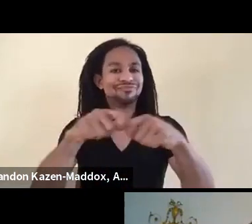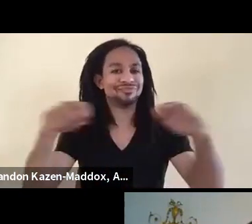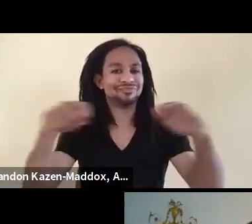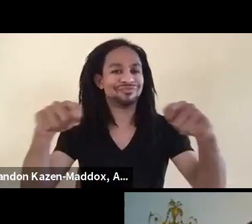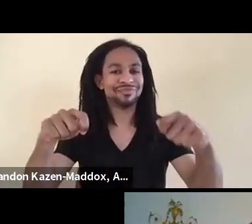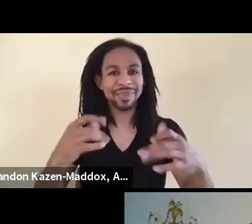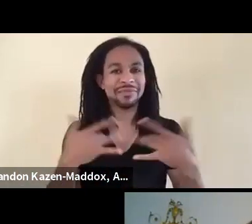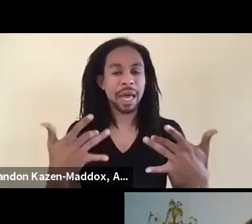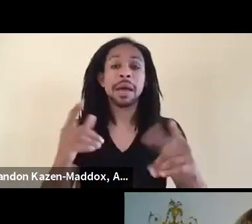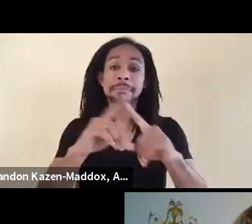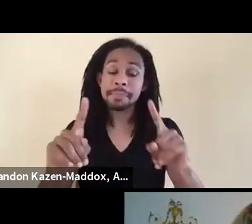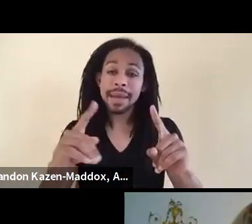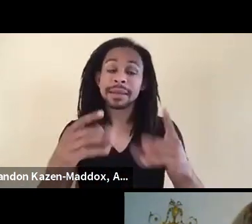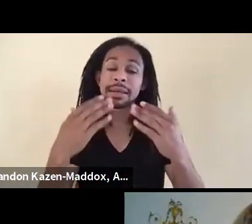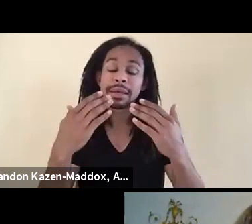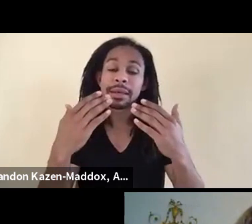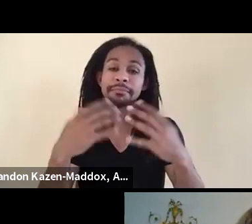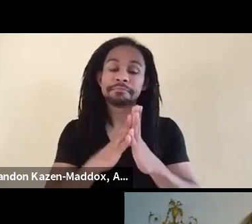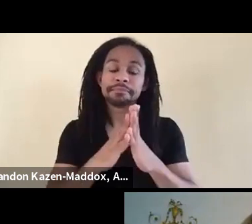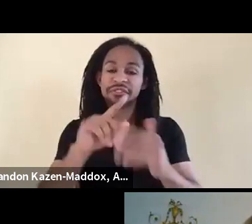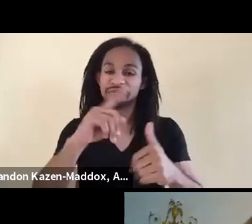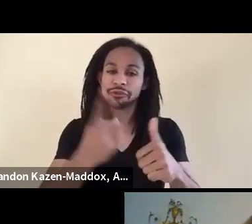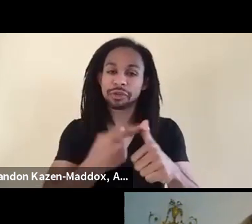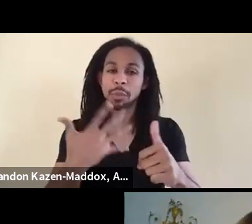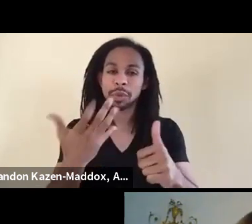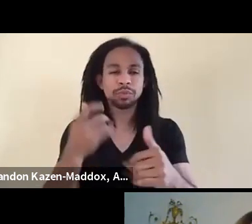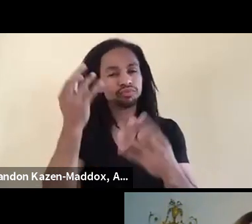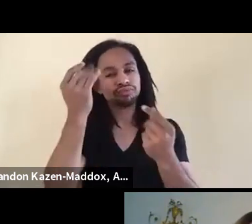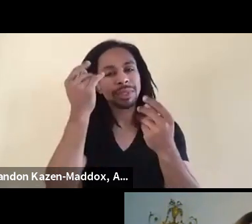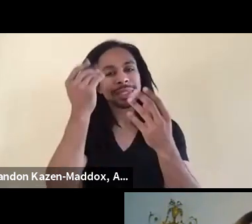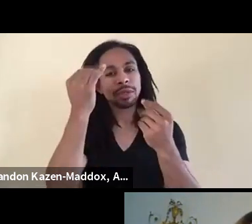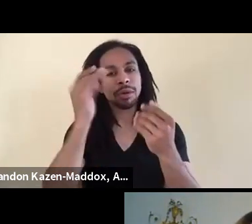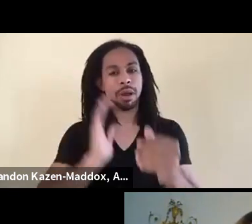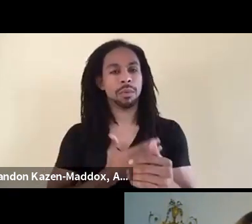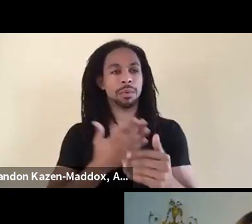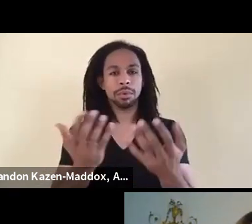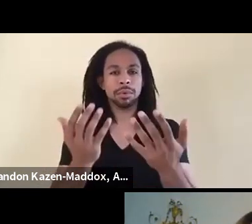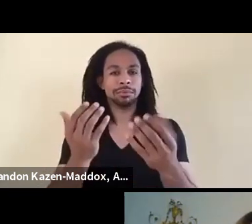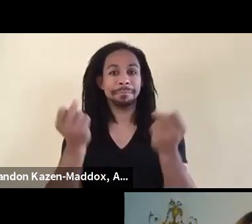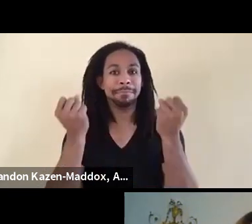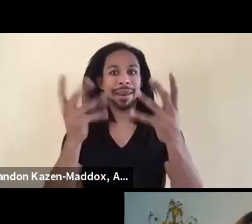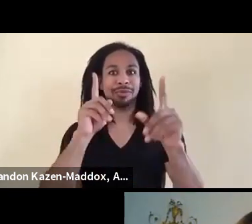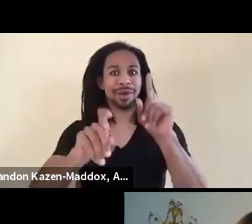I ask you to just consider these questions that we've asked, these offerings that these panelists